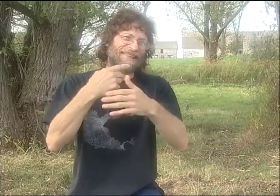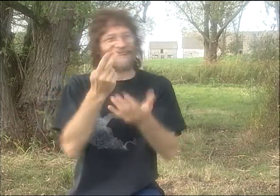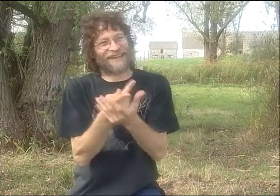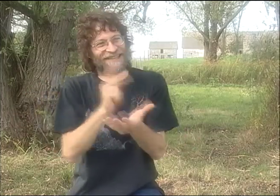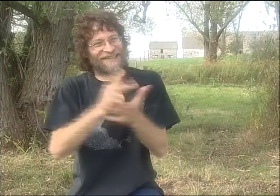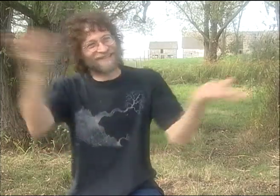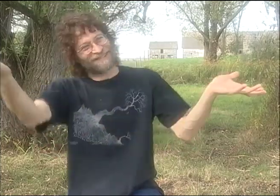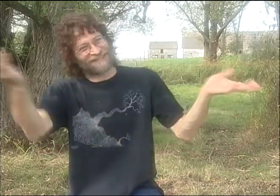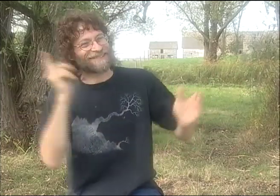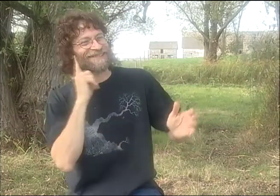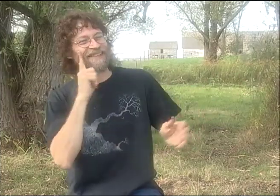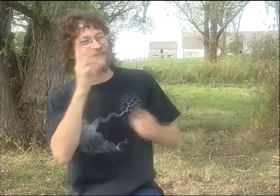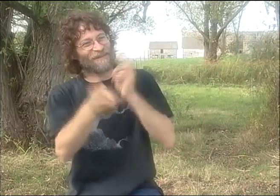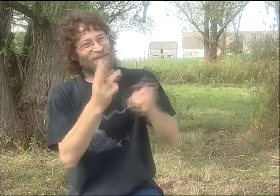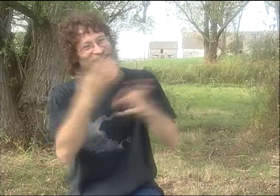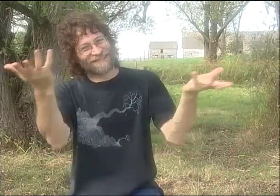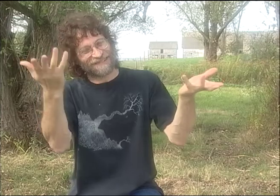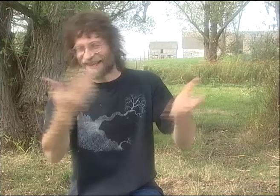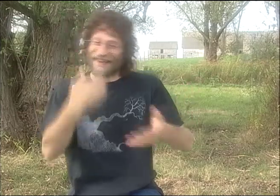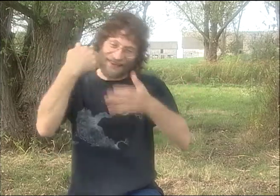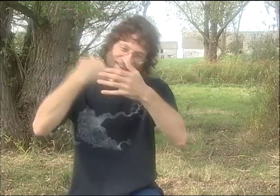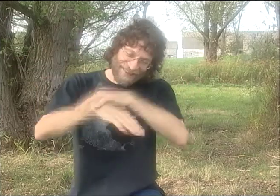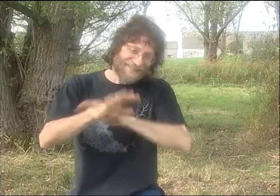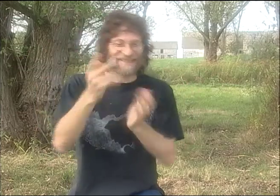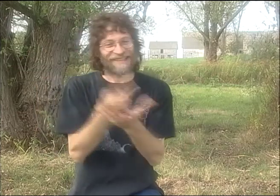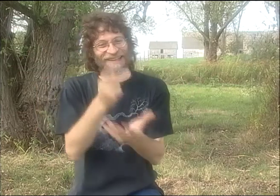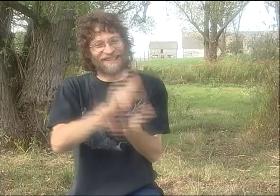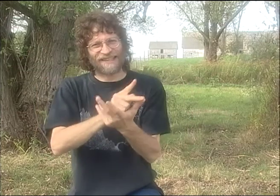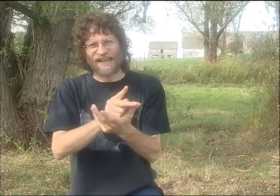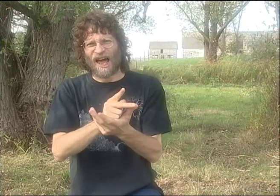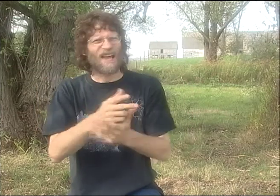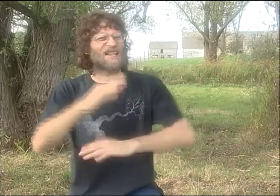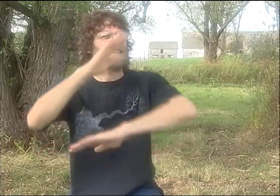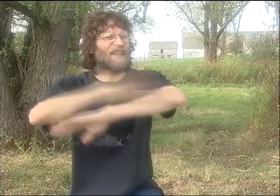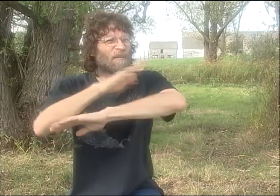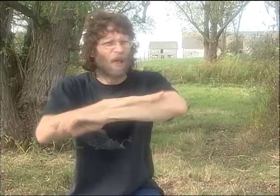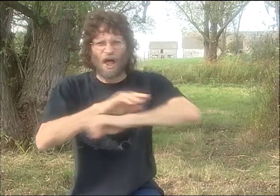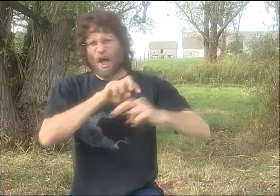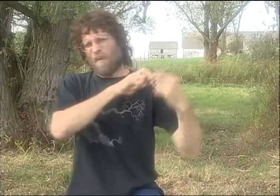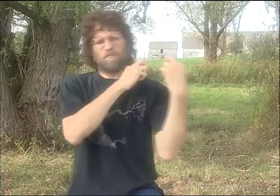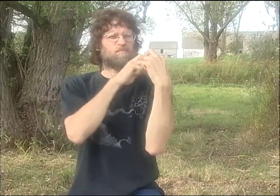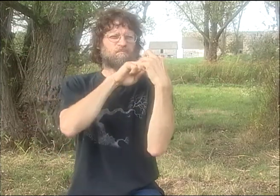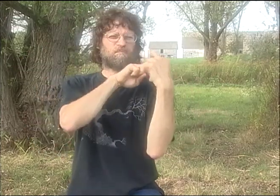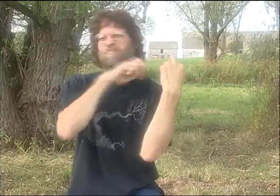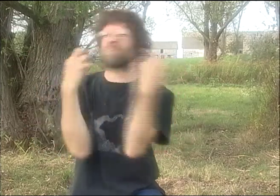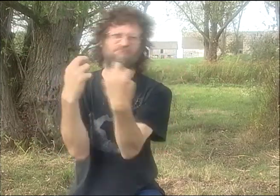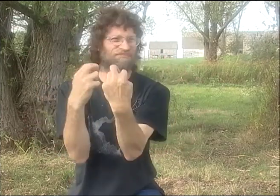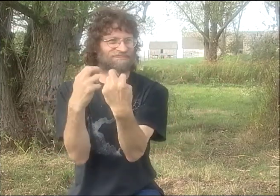I'D GO INTO THE KITCHEN, AND OF COURSE, THE KITCHEN, RIGHT? THAT'S DEAF CENTRAL ANYWAY. THAT'S WHERE MOST DEAF PEOPLE HANG OUT IN THE HOUSES.